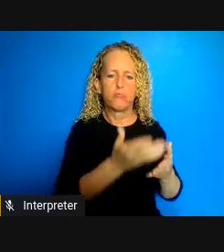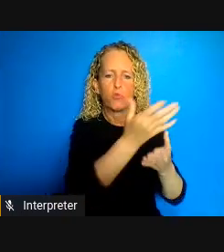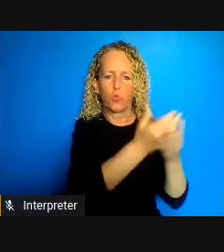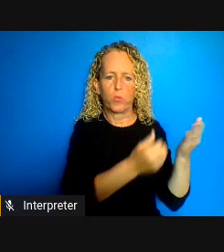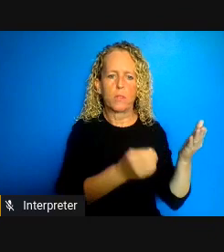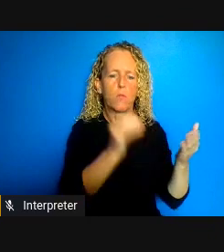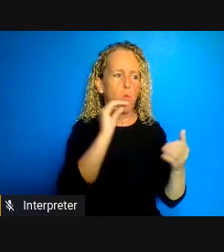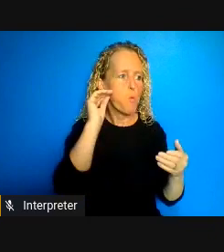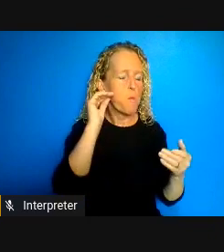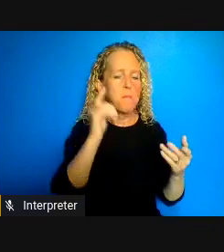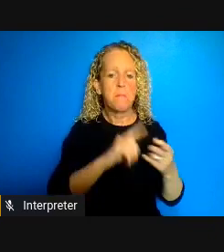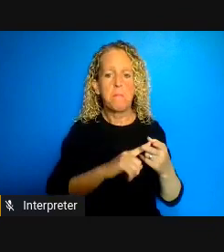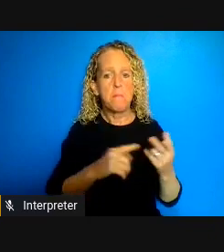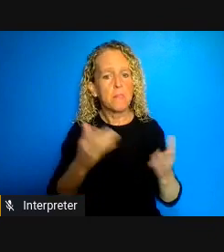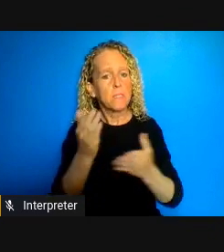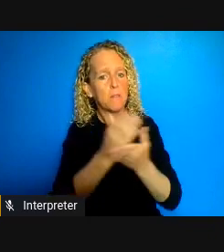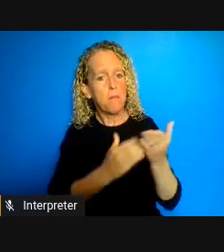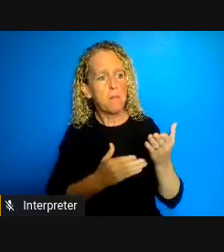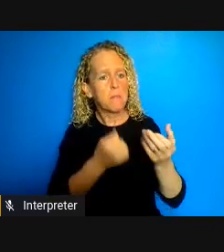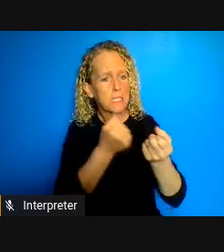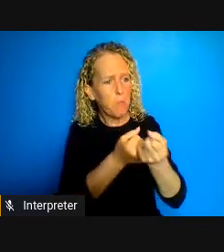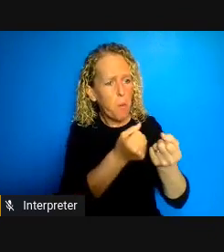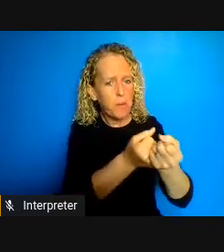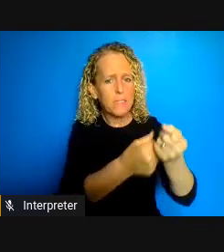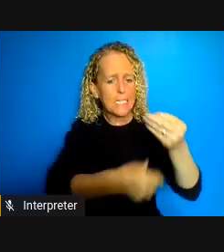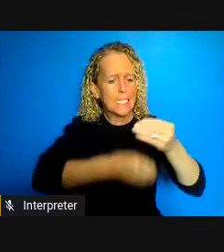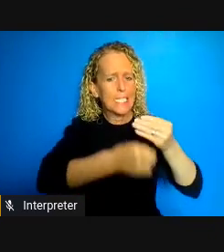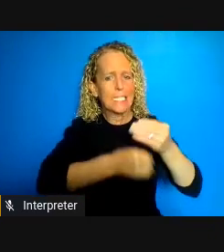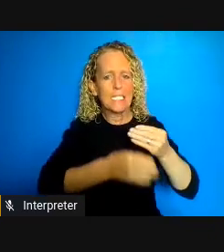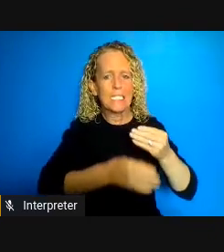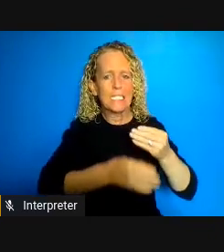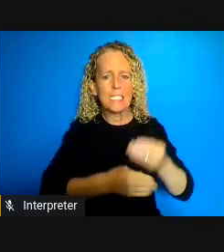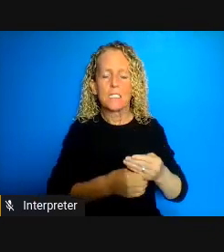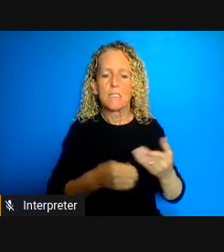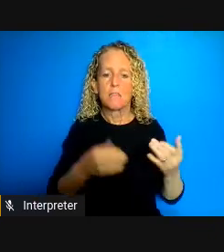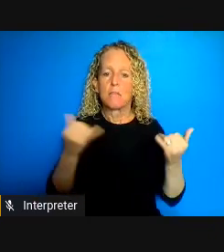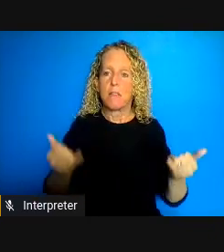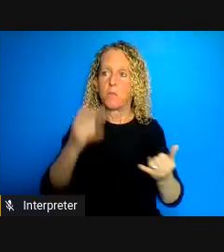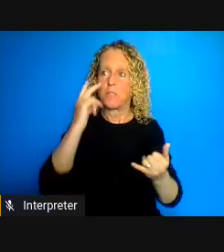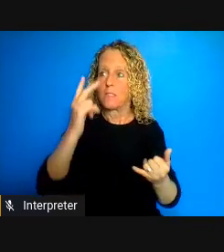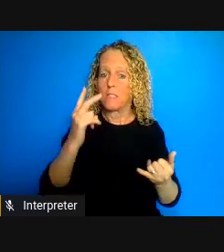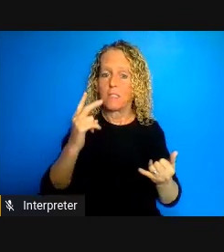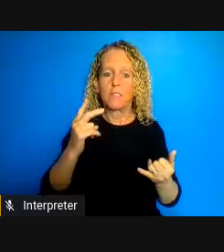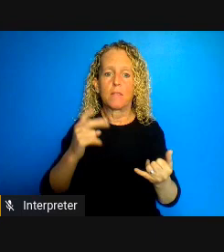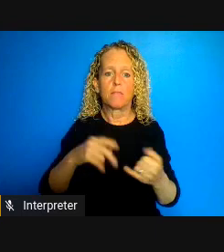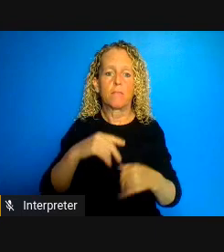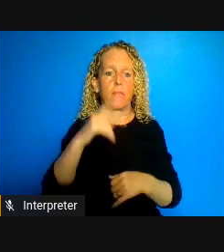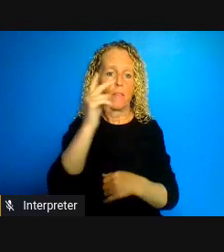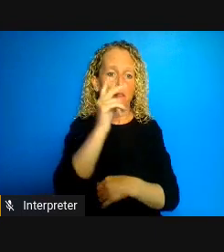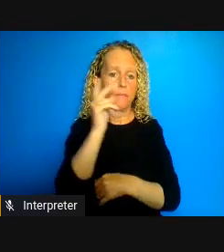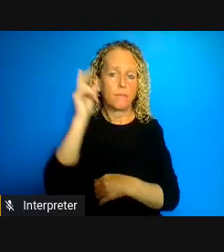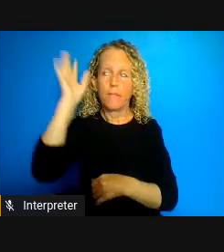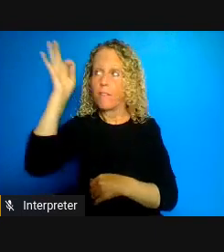see as I said you know these cross sector government community efforts